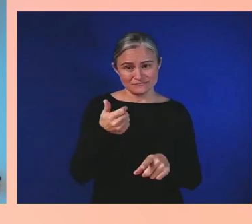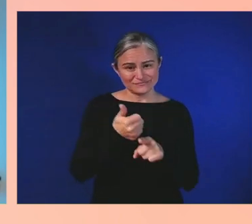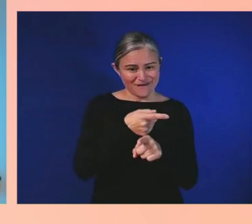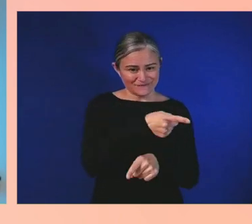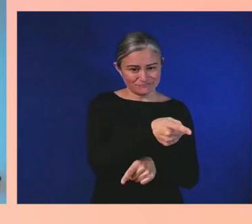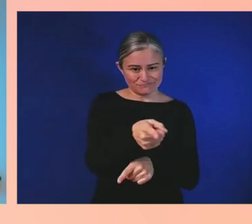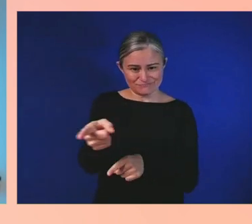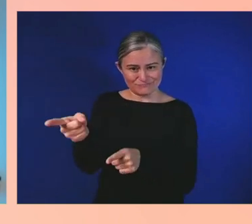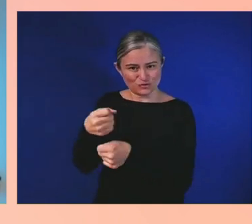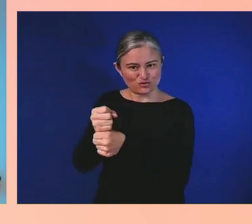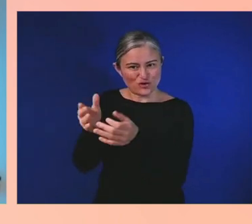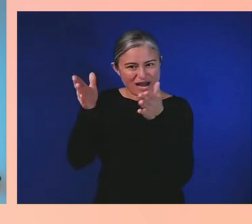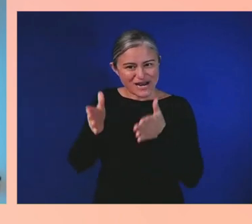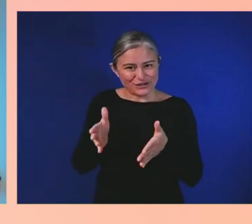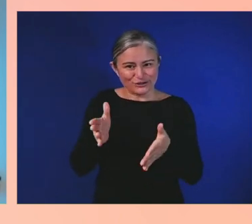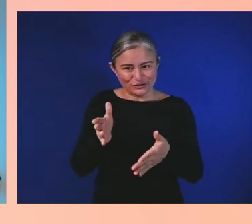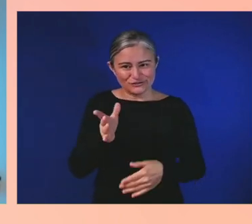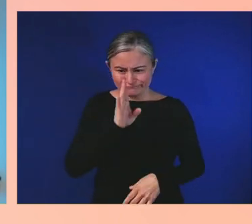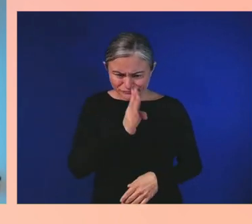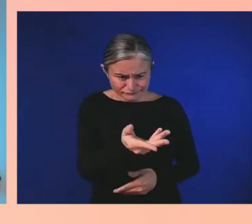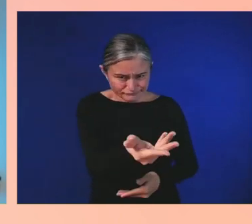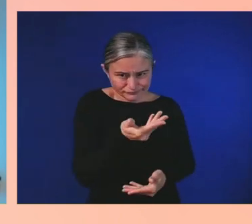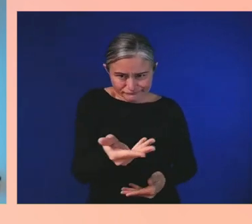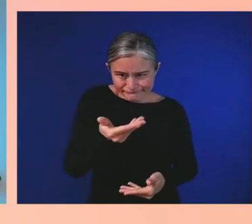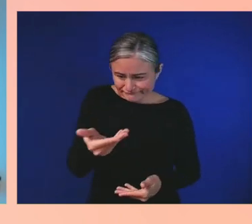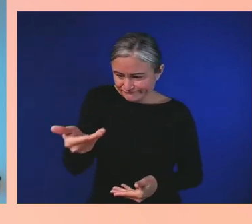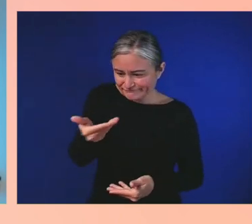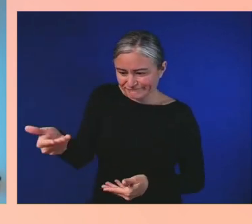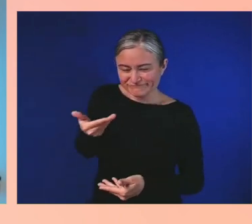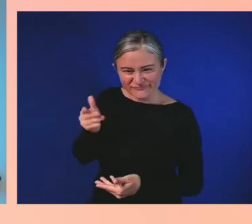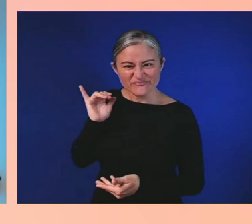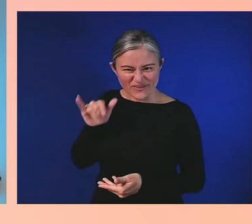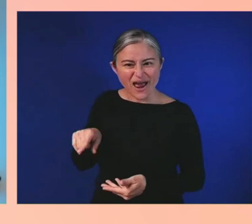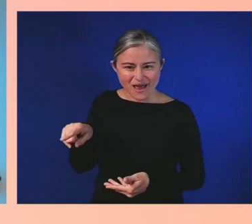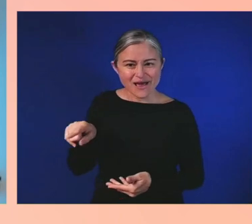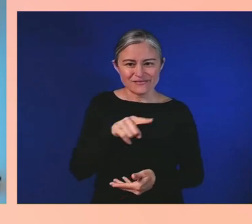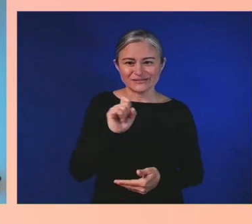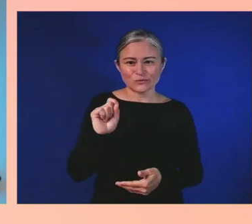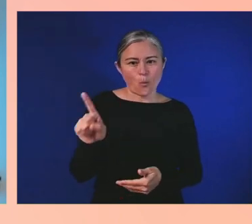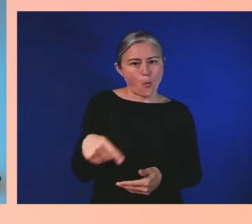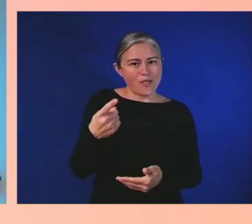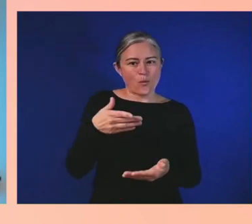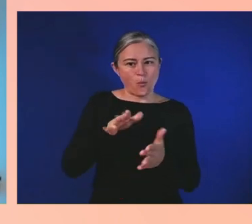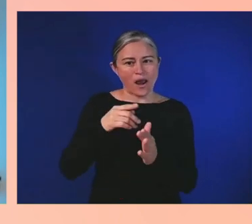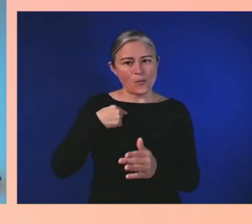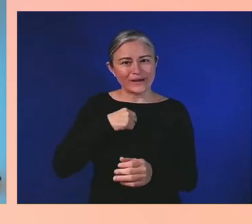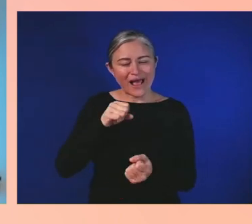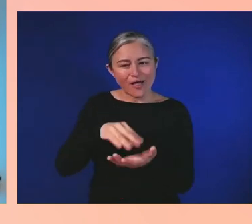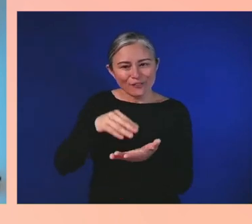That's the only way that we were able to just make the program better.